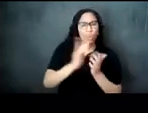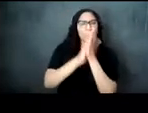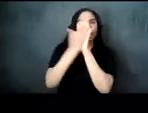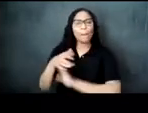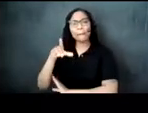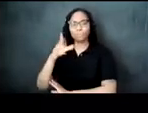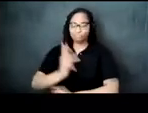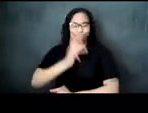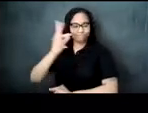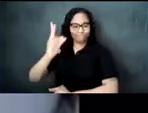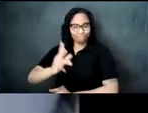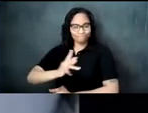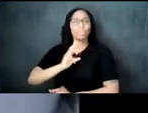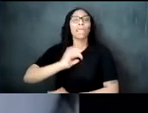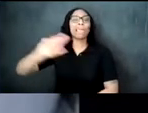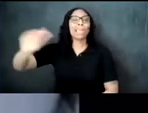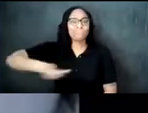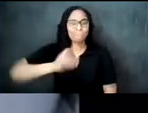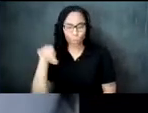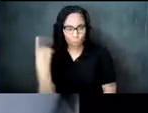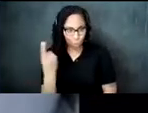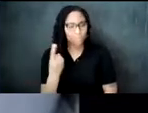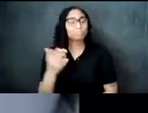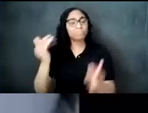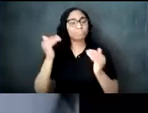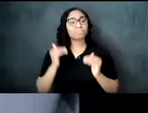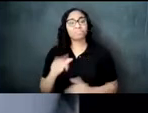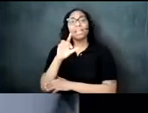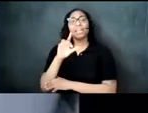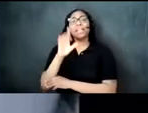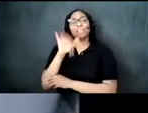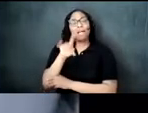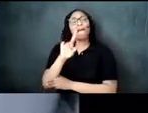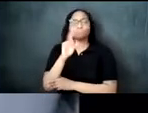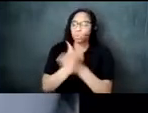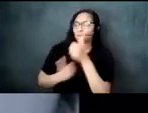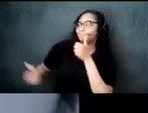invitation debutants were further distinguished in the upper realms of the black community